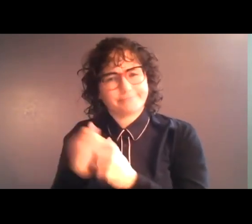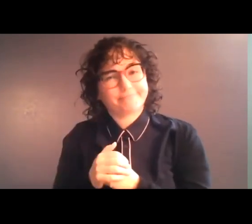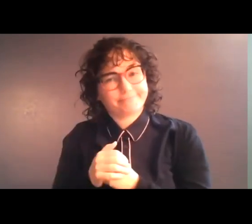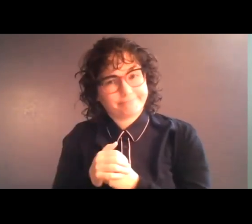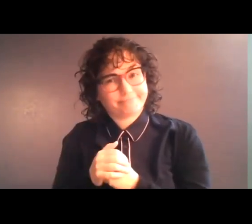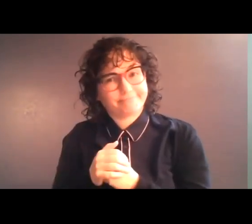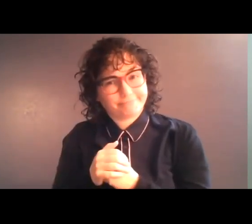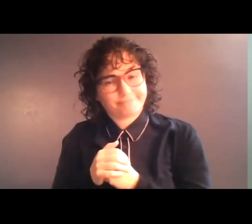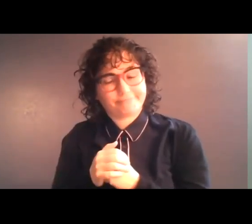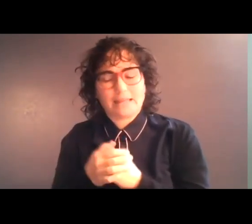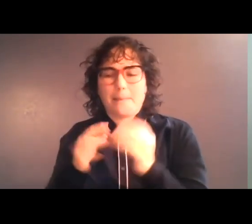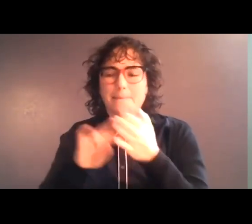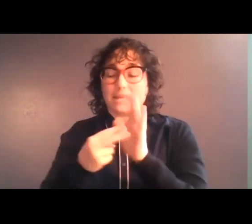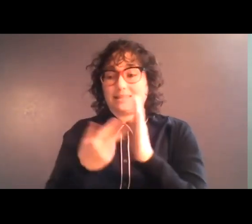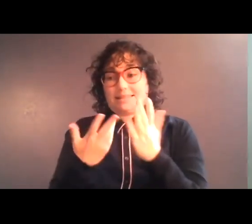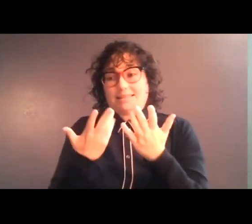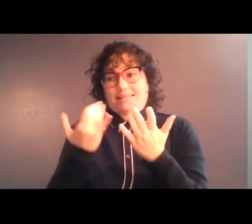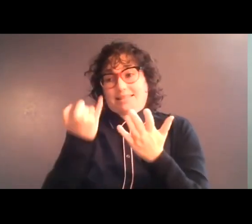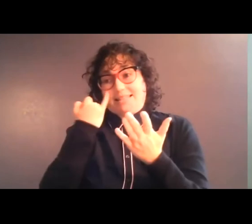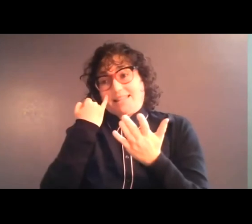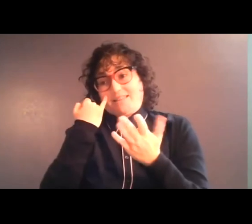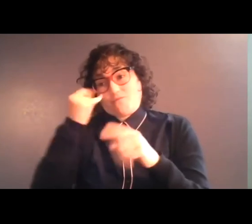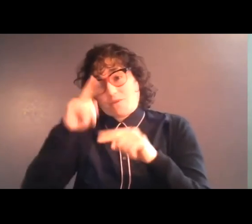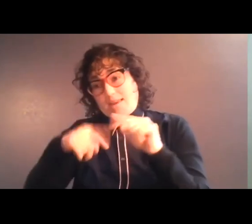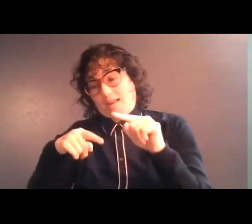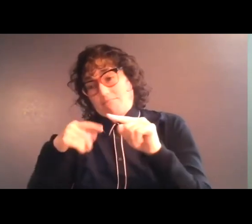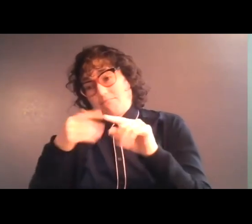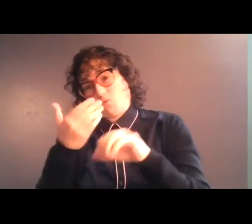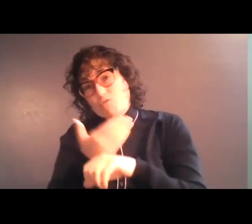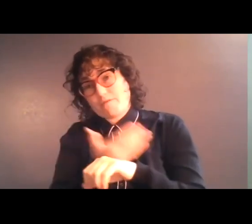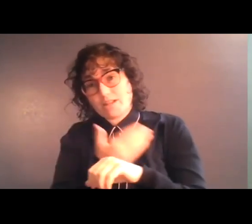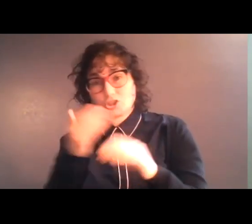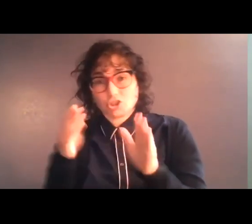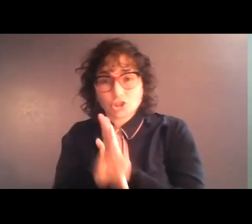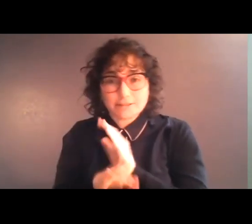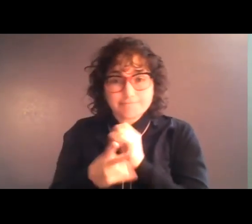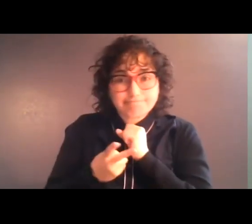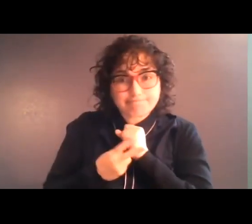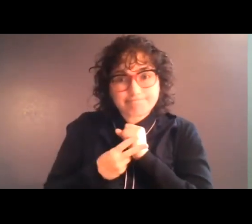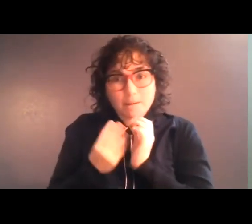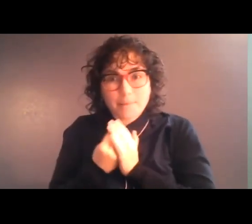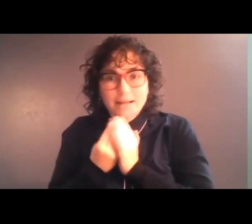So if there's no way to do it cheaply, to save a little money, then it seems to them